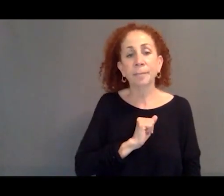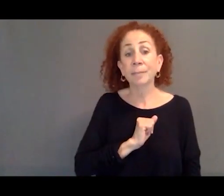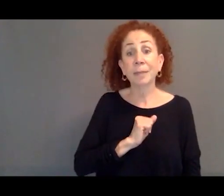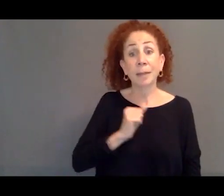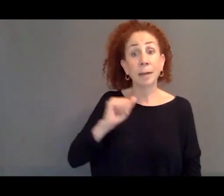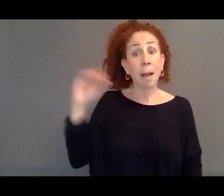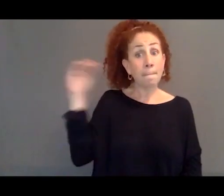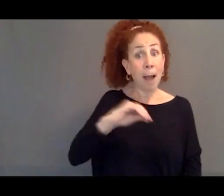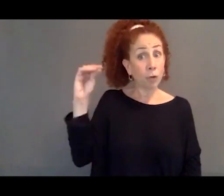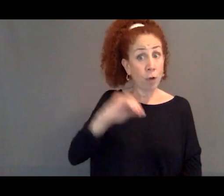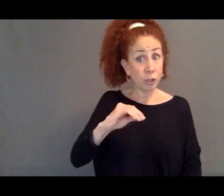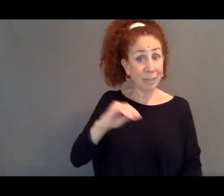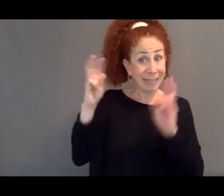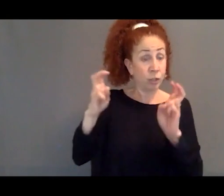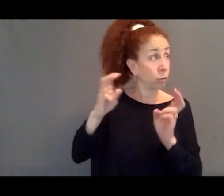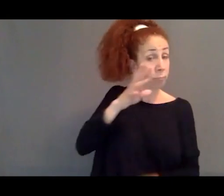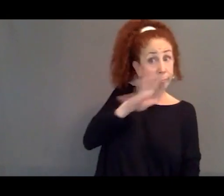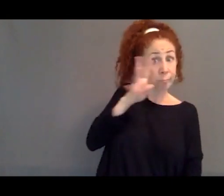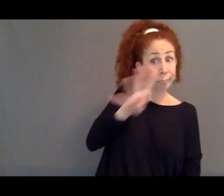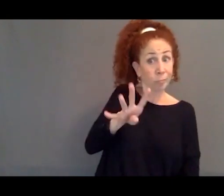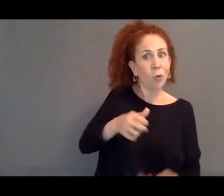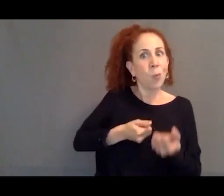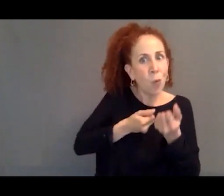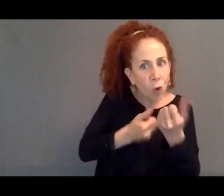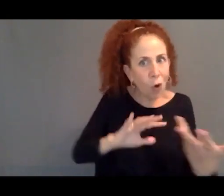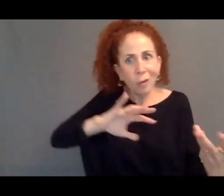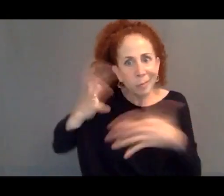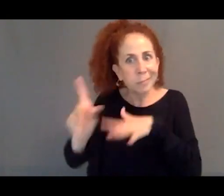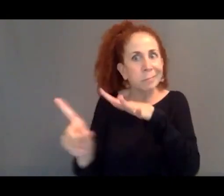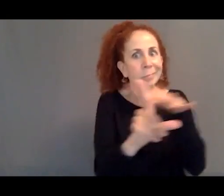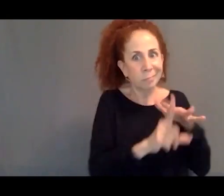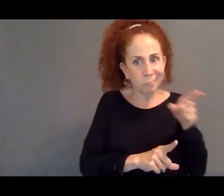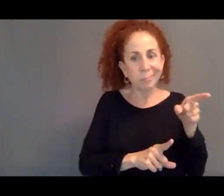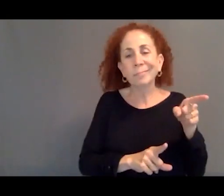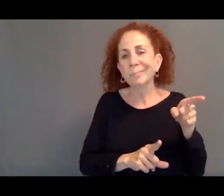it's going to continue to "roil the body politic." And it's ironic because, of course,